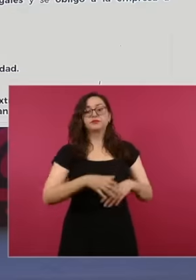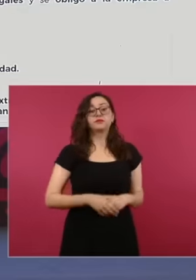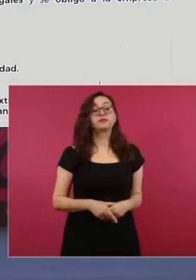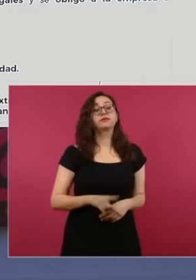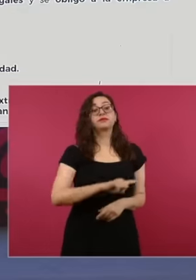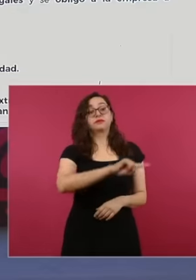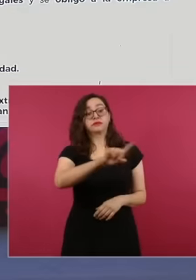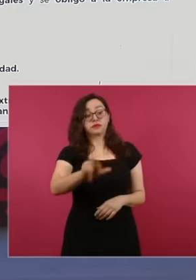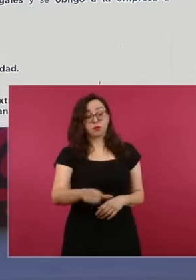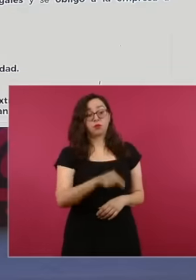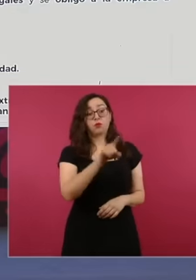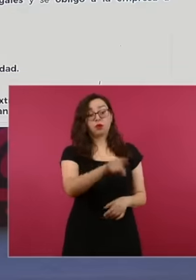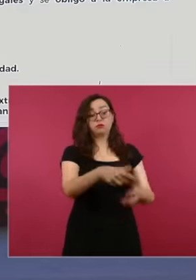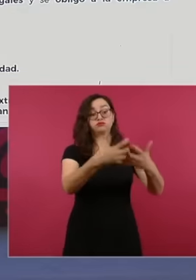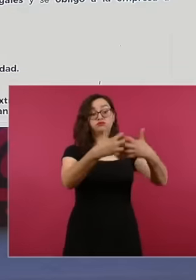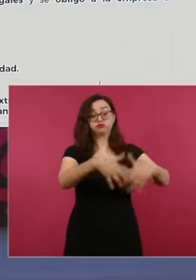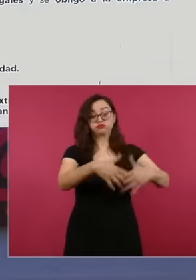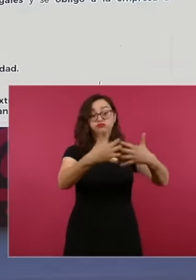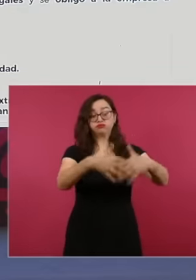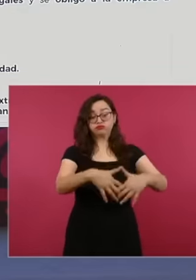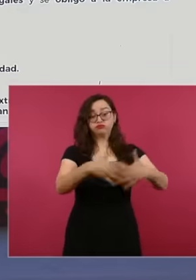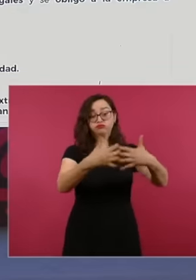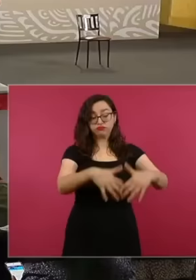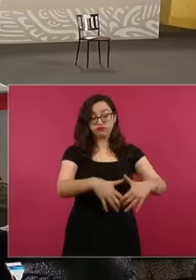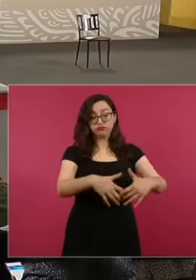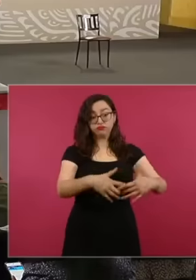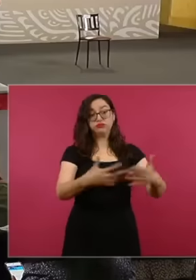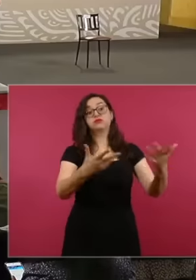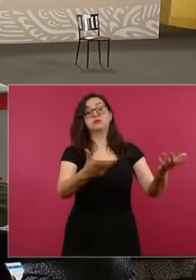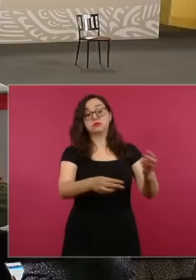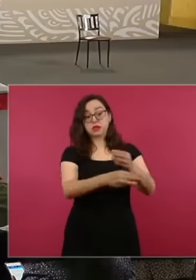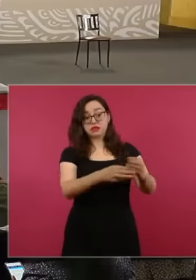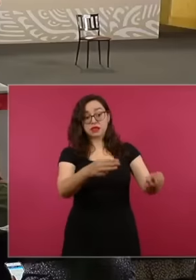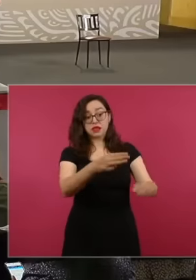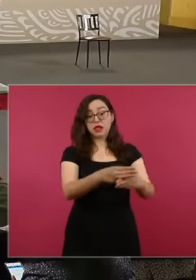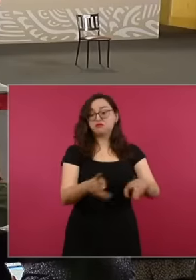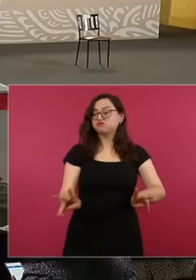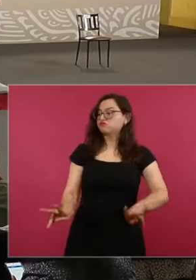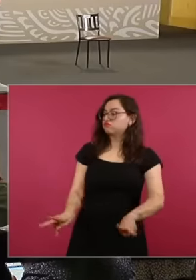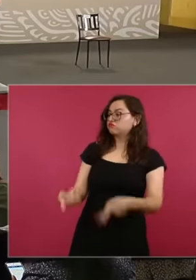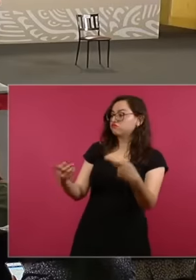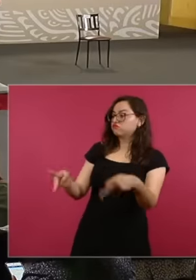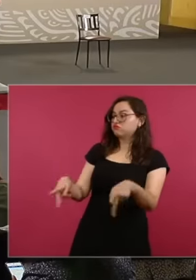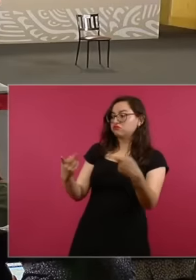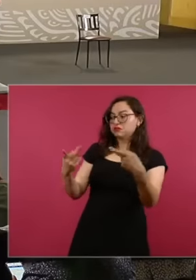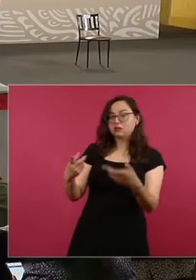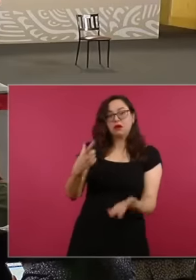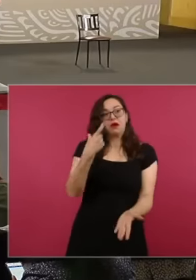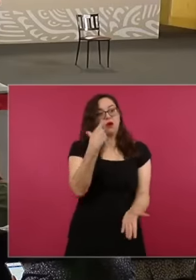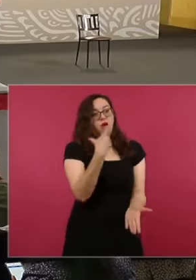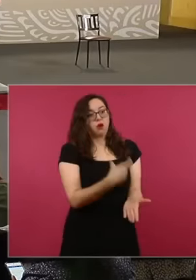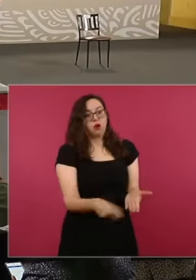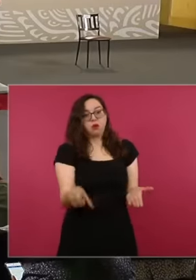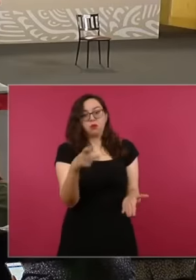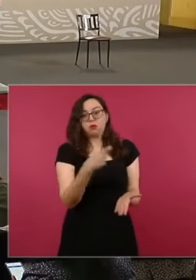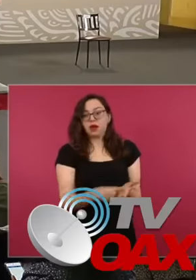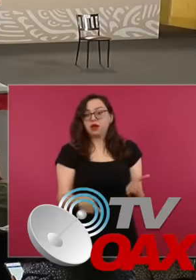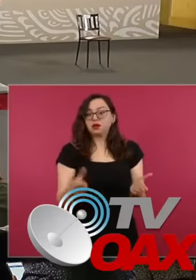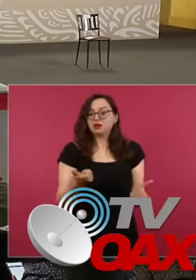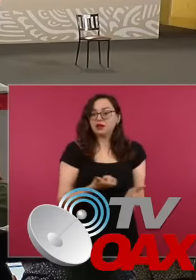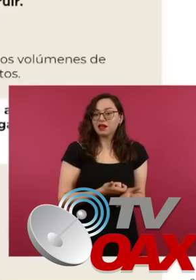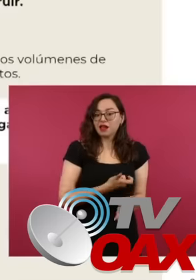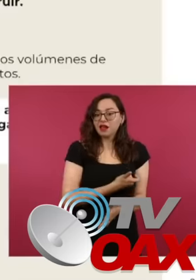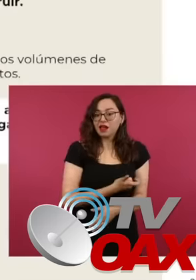final products at a premium and the penalties. In the contract they were only for Pemex, the company Although